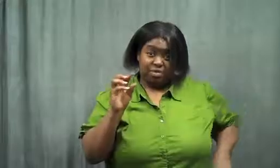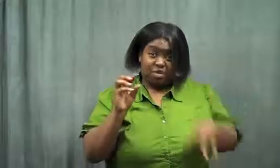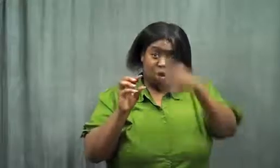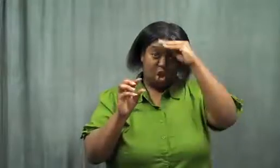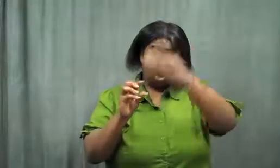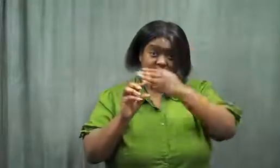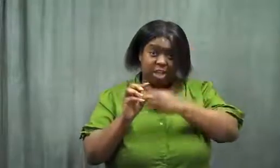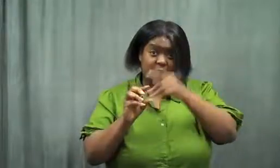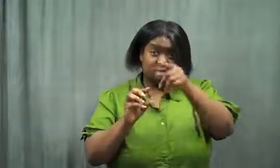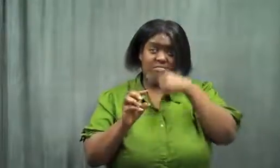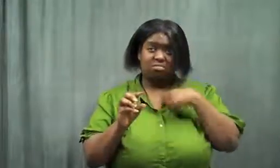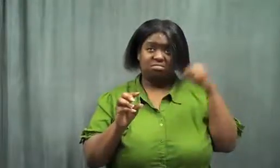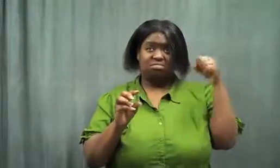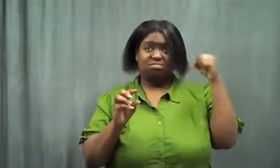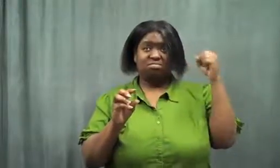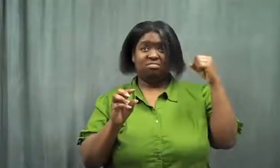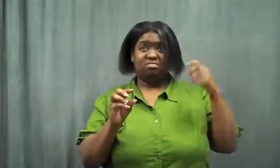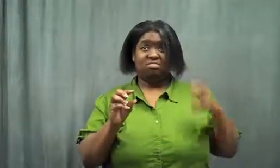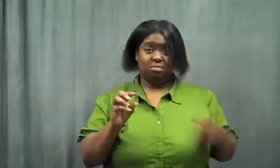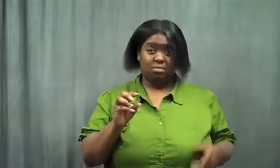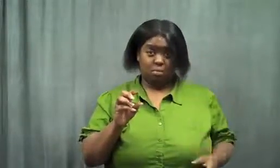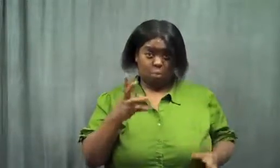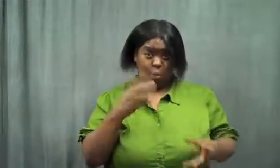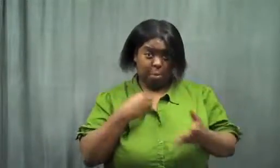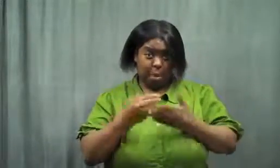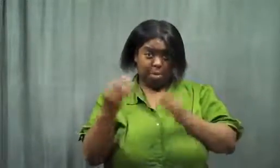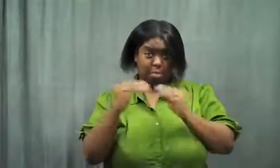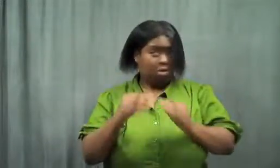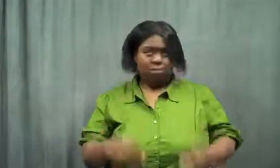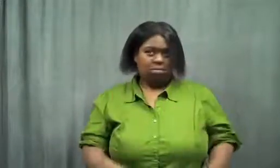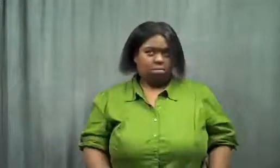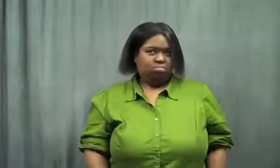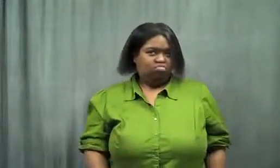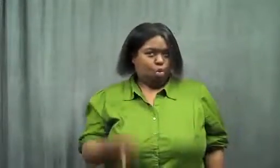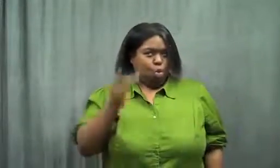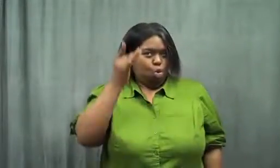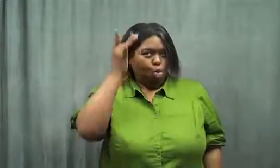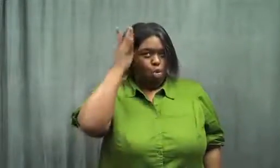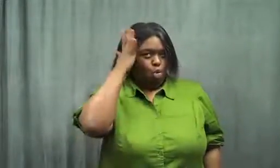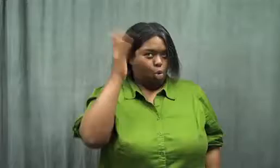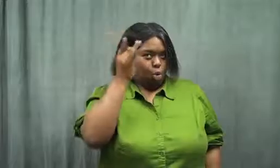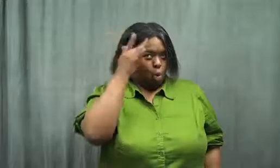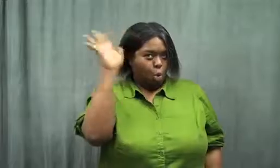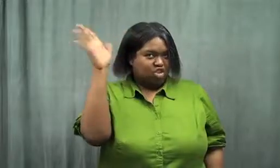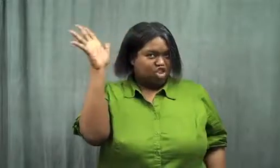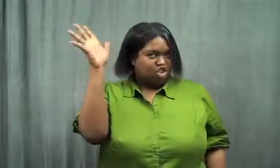"Did you learn your lesson? " I said, "Yes." "Do you want me to buy you more?" Oh no, I learned. No more!